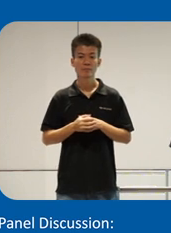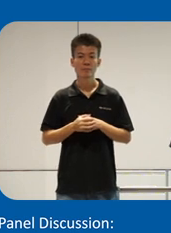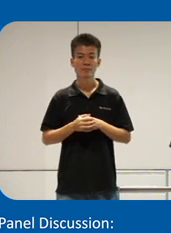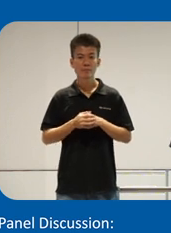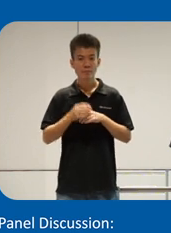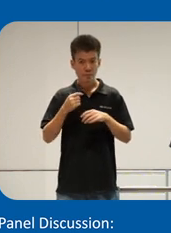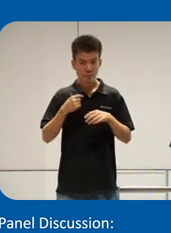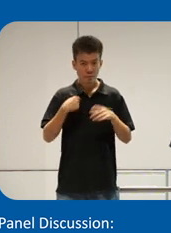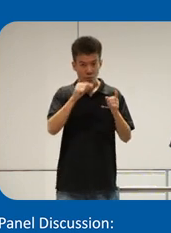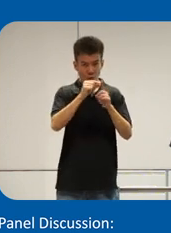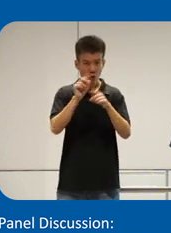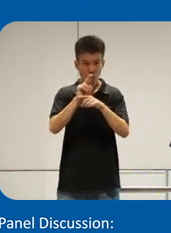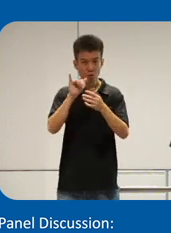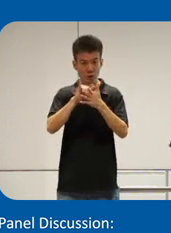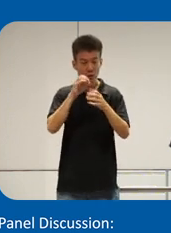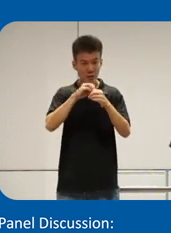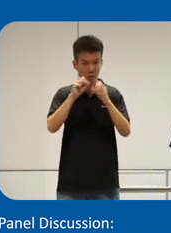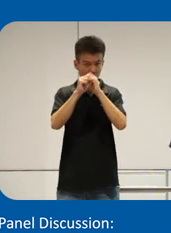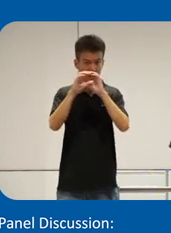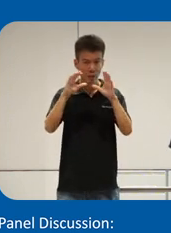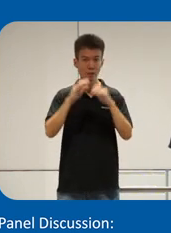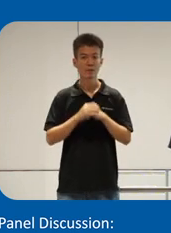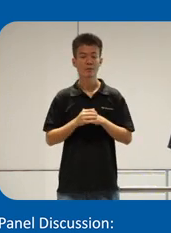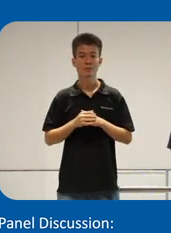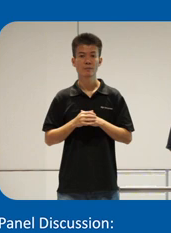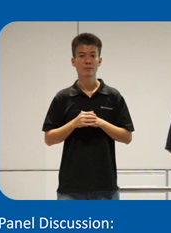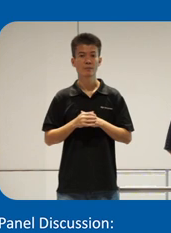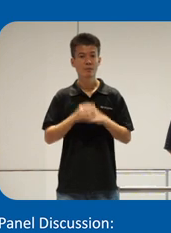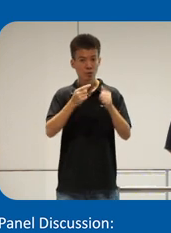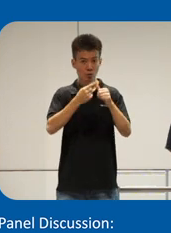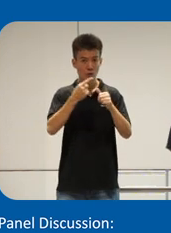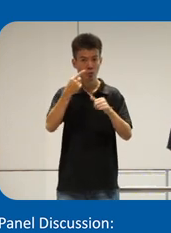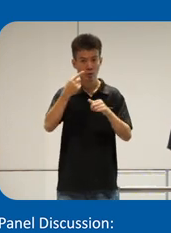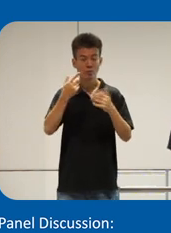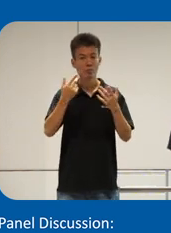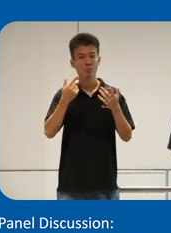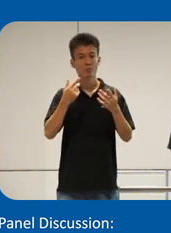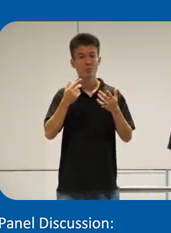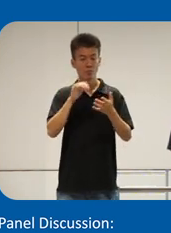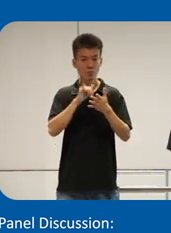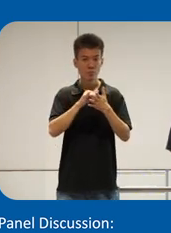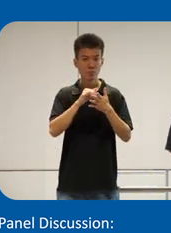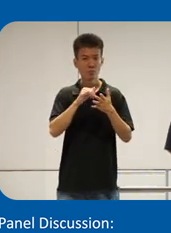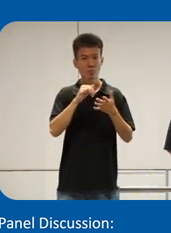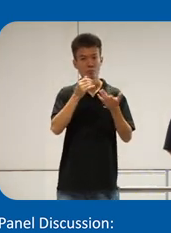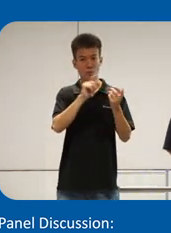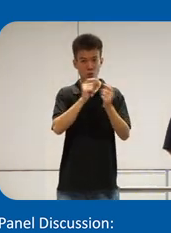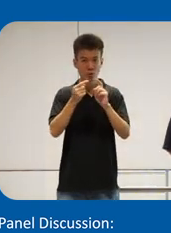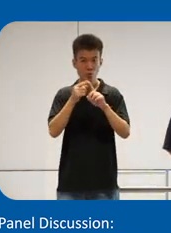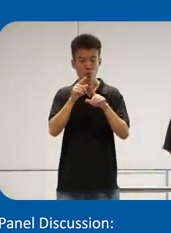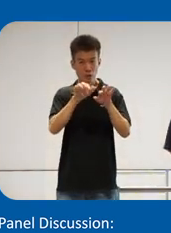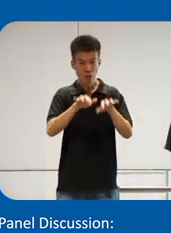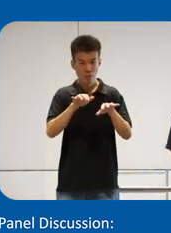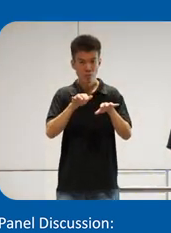we use this Insight is the first one is is Kami keyboard um translated into keyboard Thursday